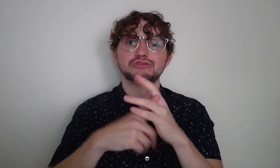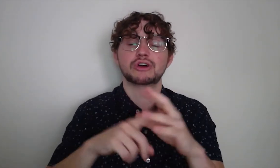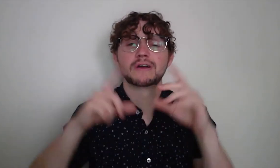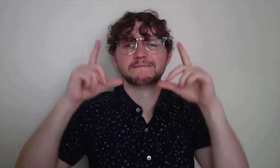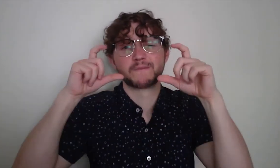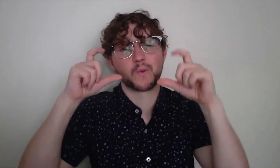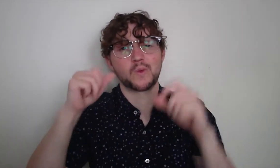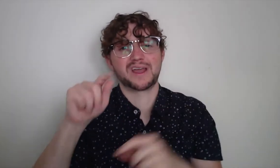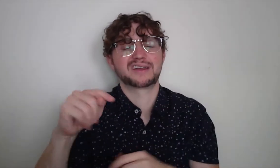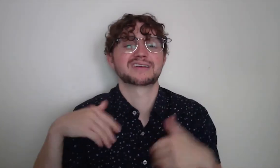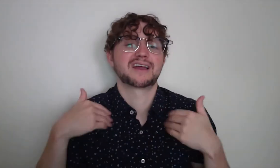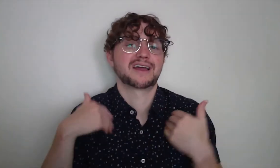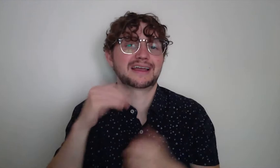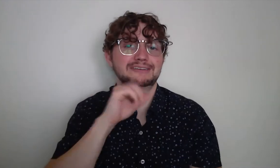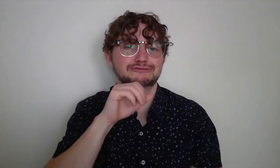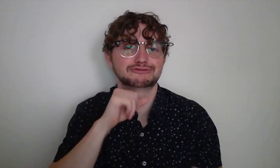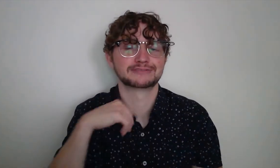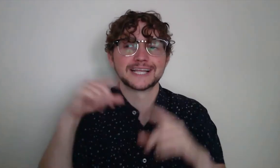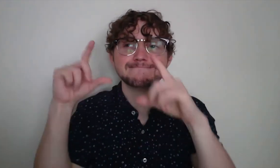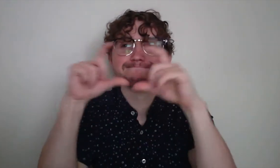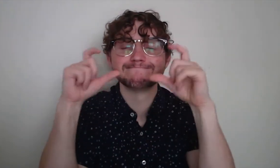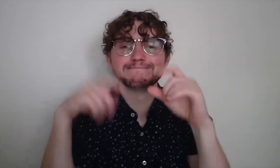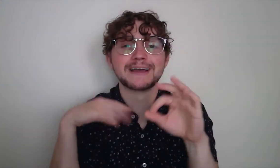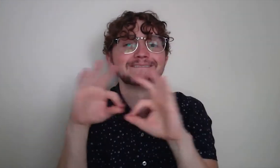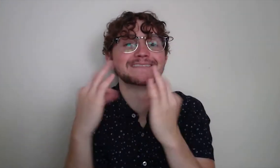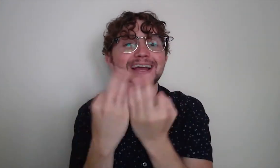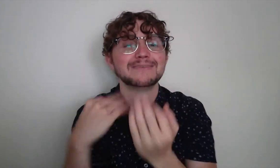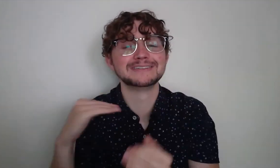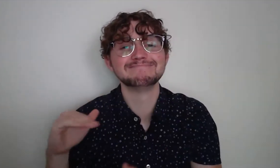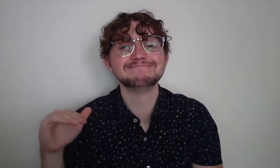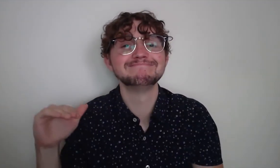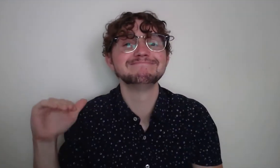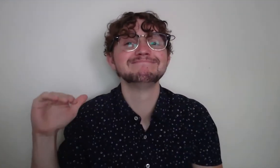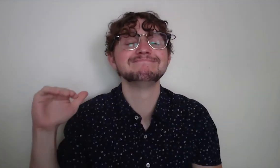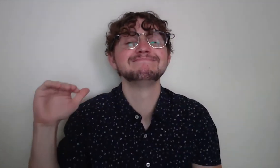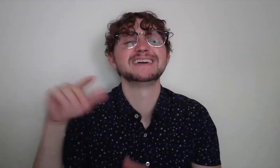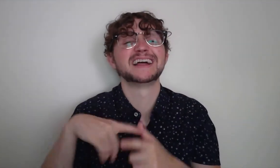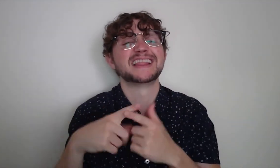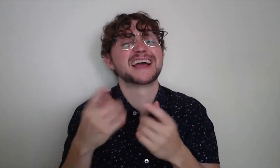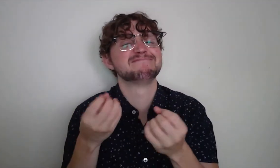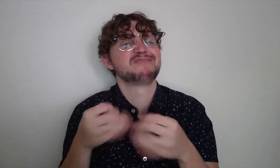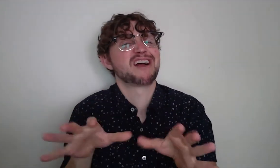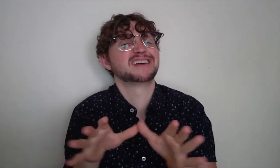graphic design and more. I started taking photographs at a young age